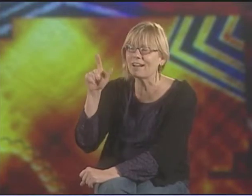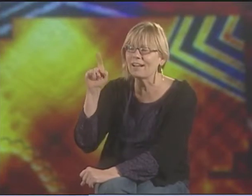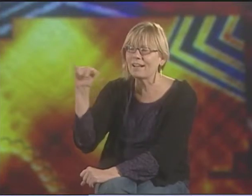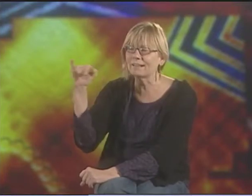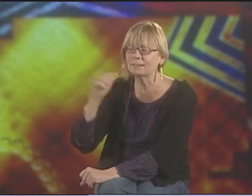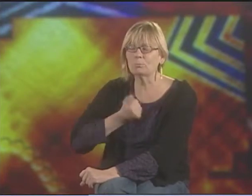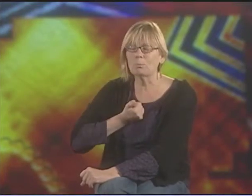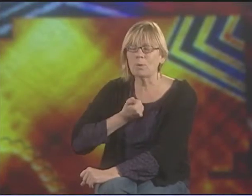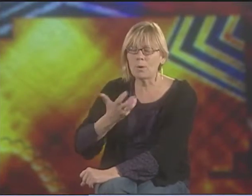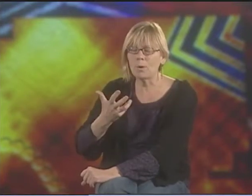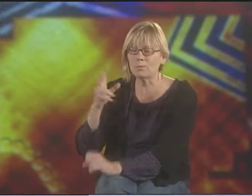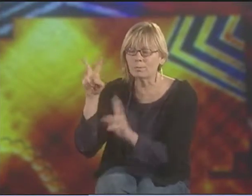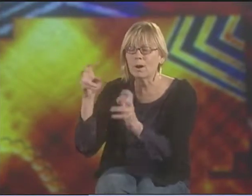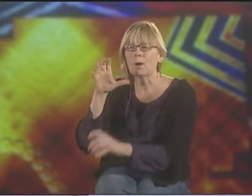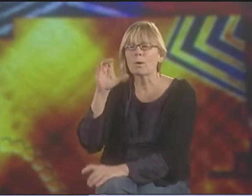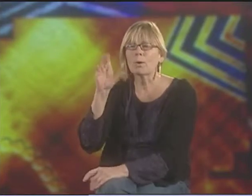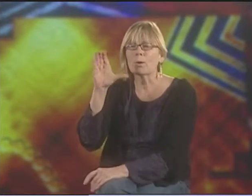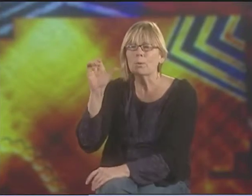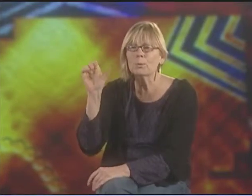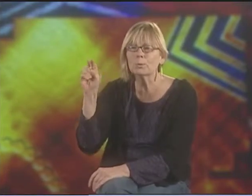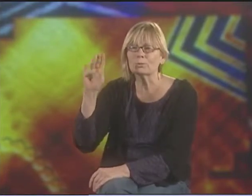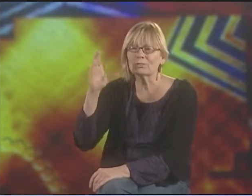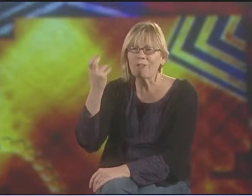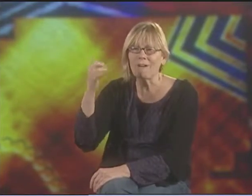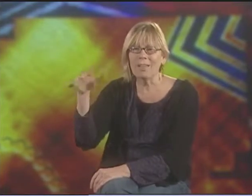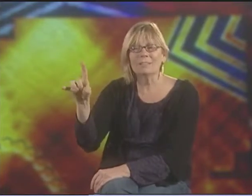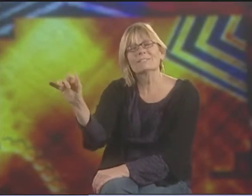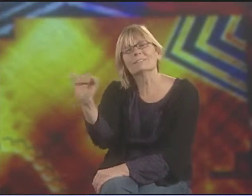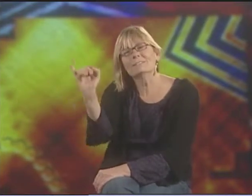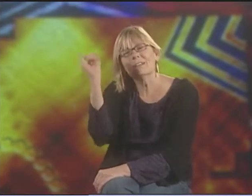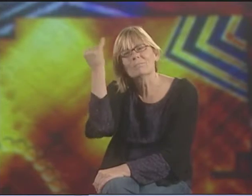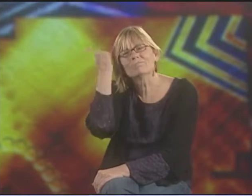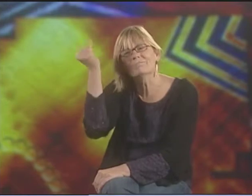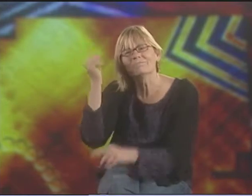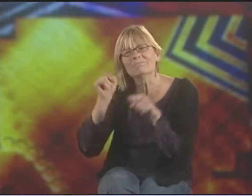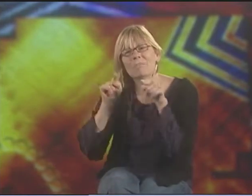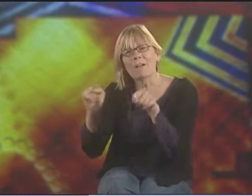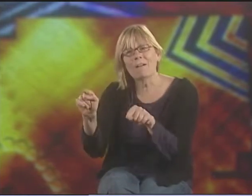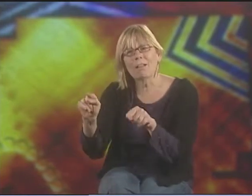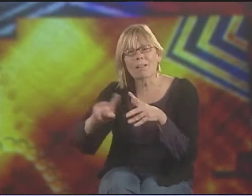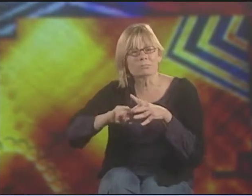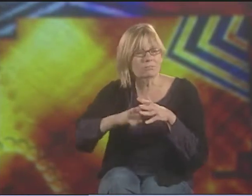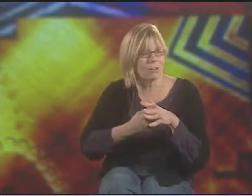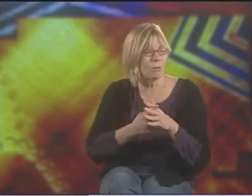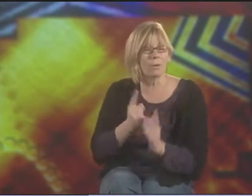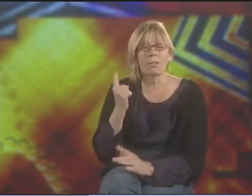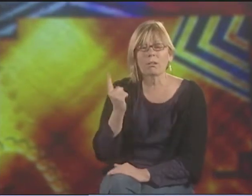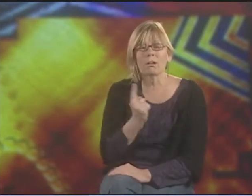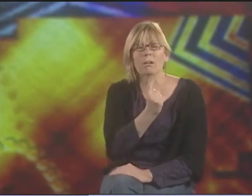YEAH, IT'S LIKE CLAYTON VALLI'S POEM CALLED "COCOON." VERY SIMILAR IDEA.